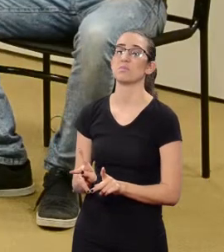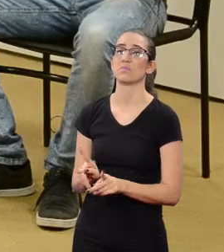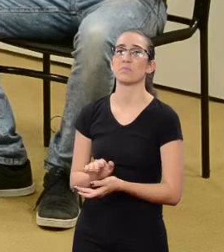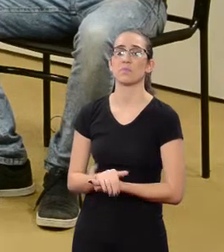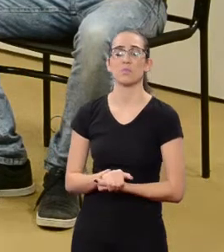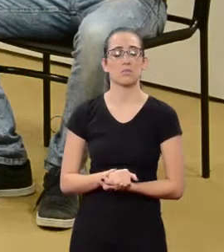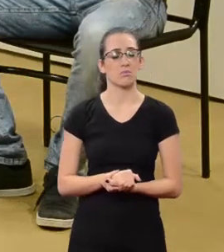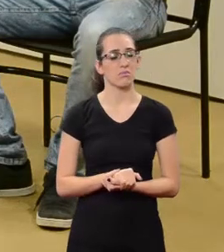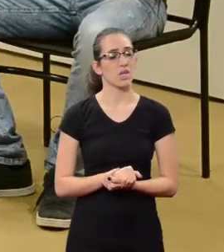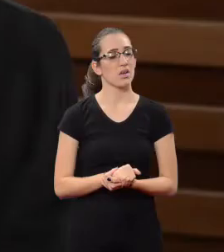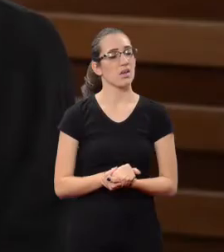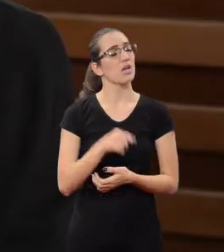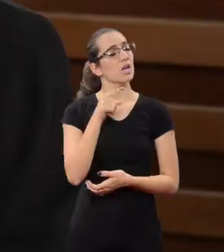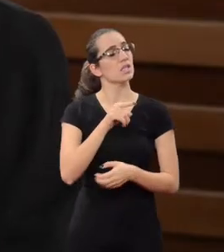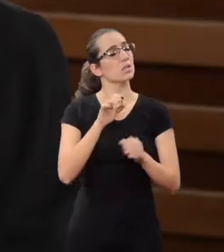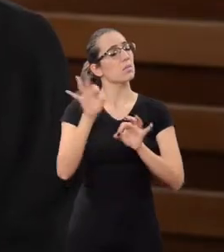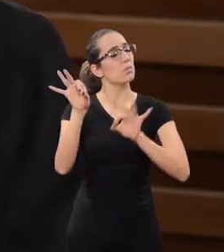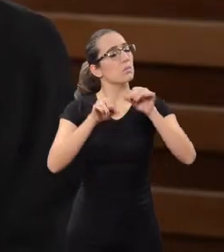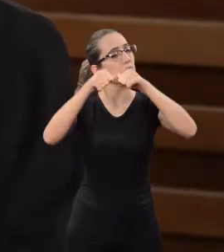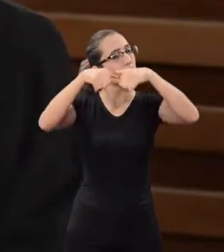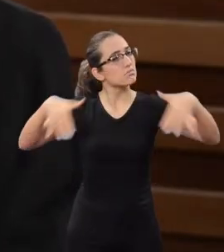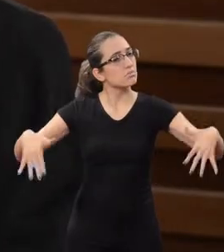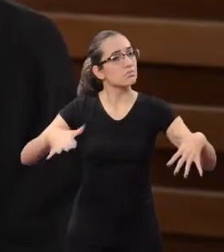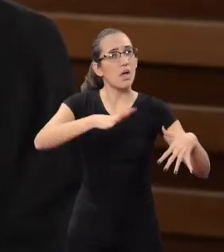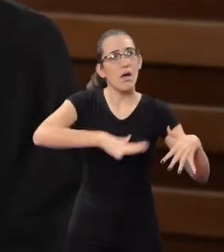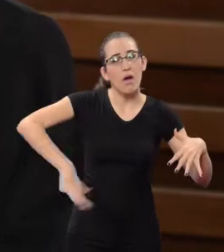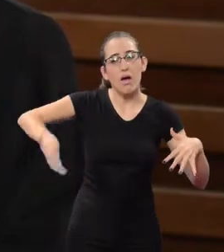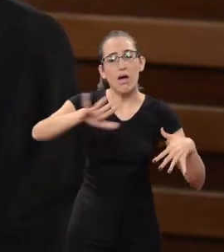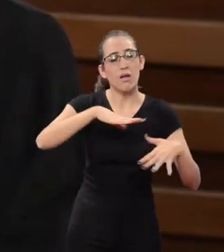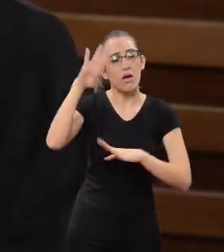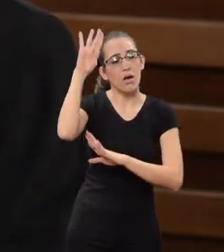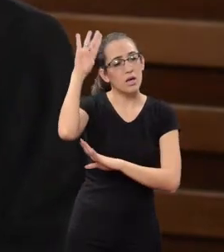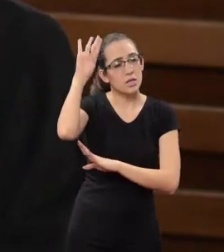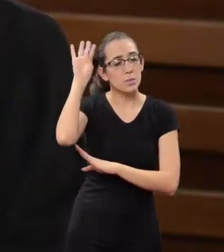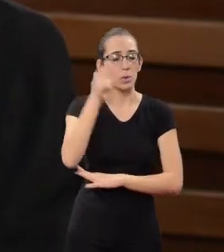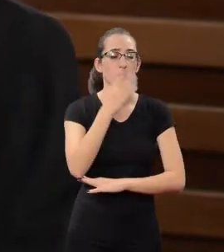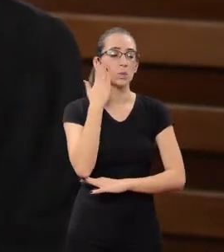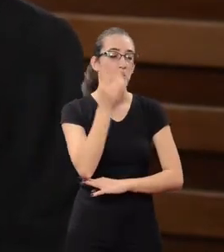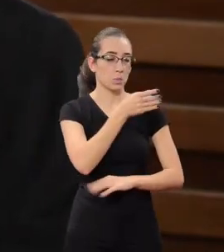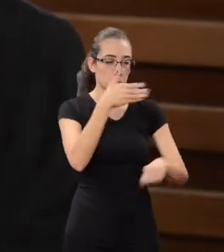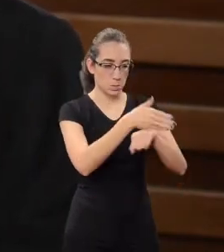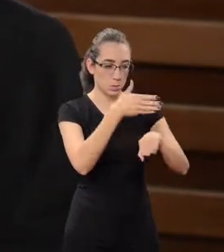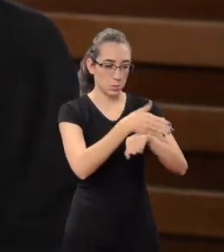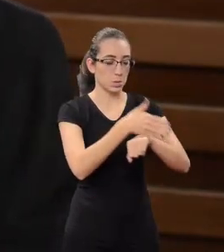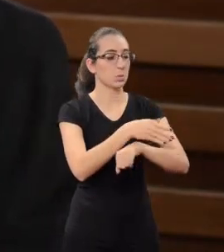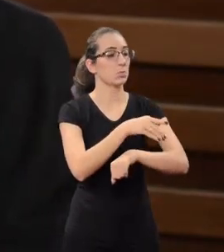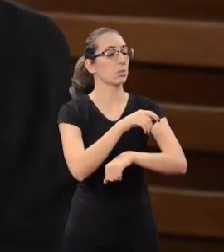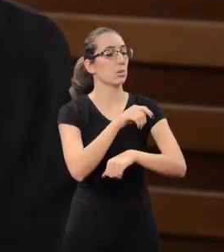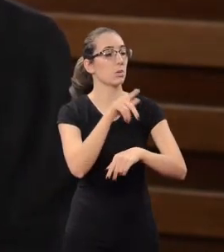What is the repercussion of this Extension project to the academic world? I know you participate in it.